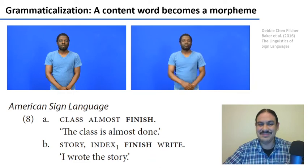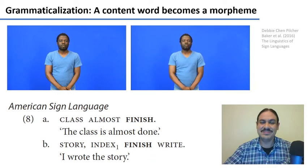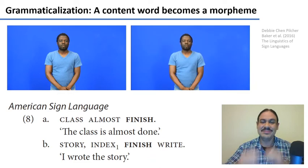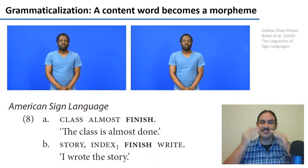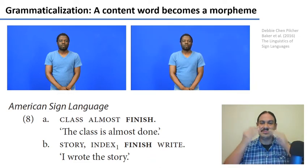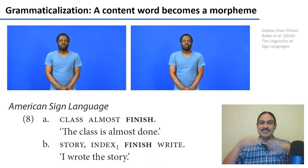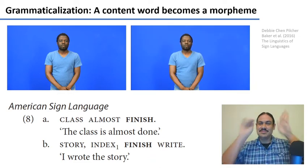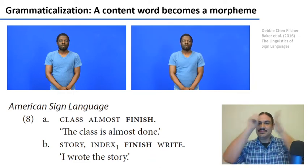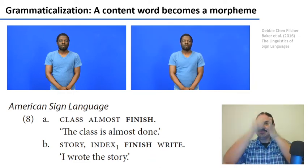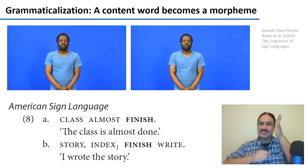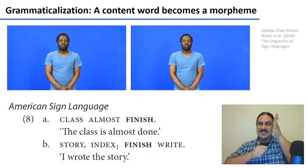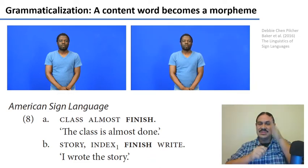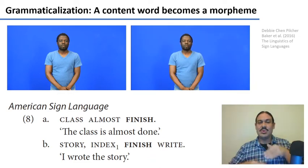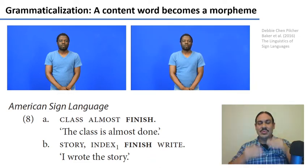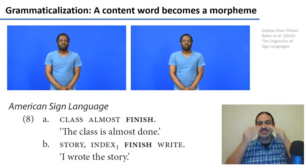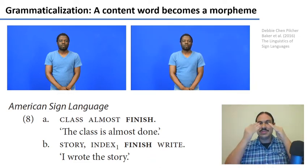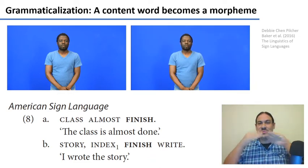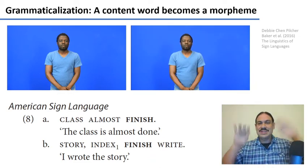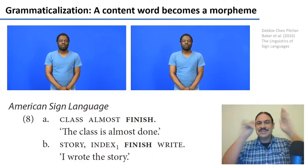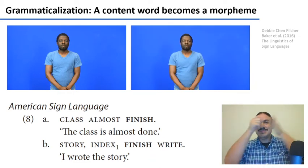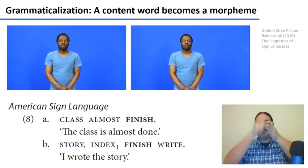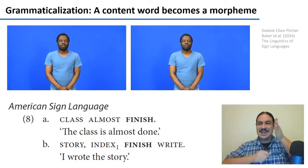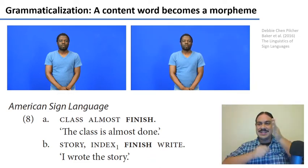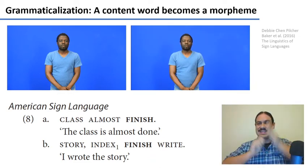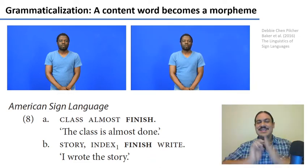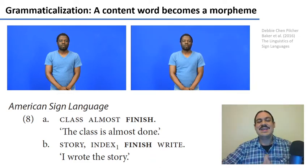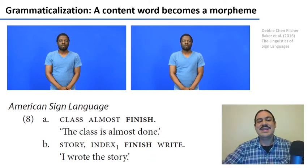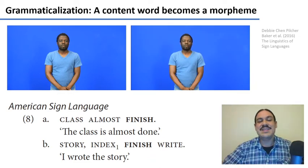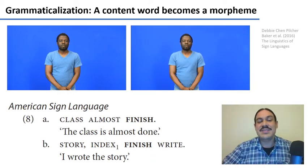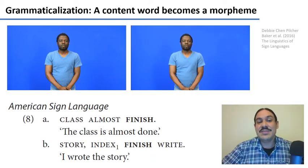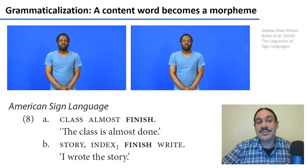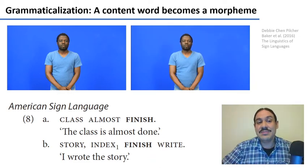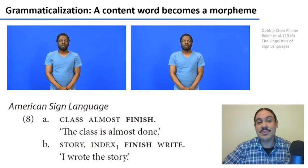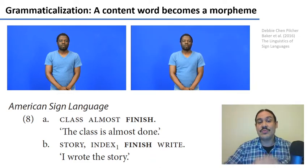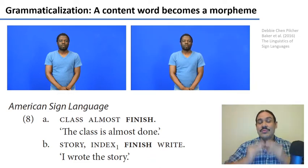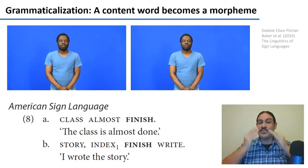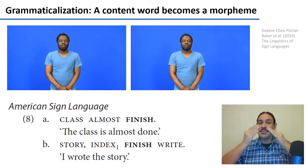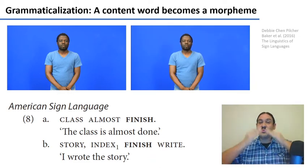morpheme for the uh perfective aspect